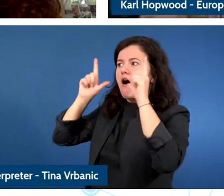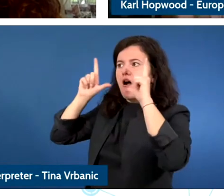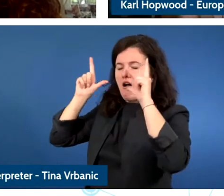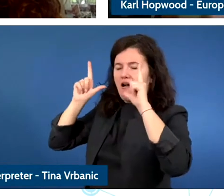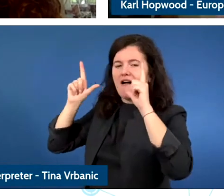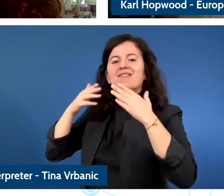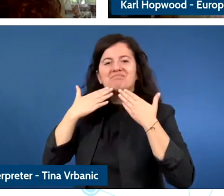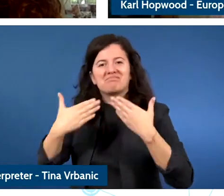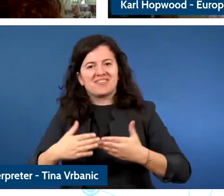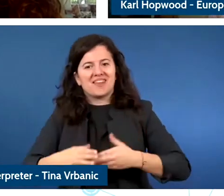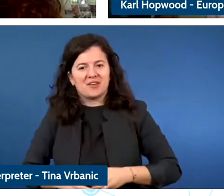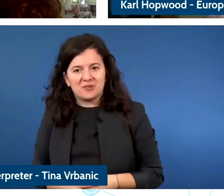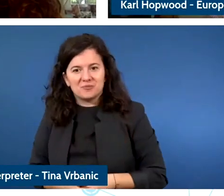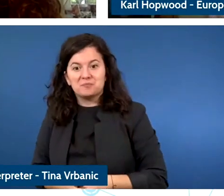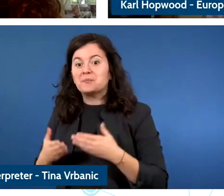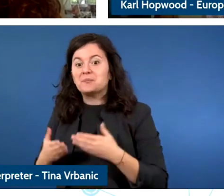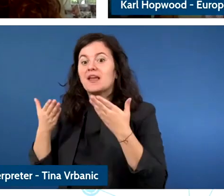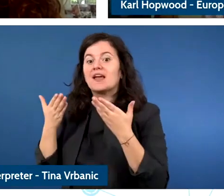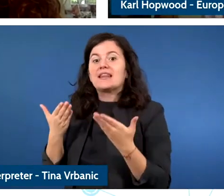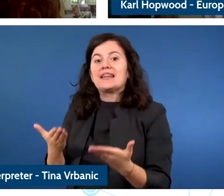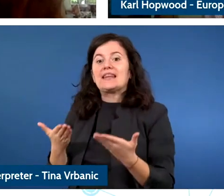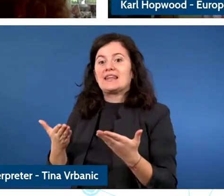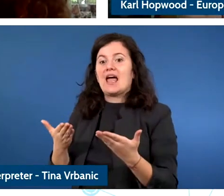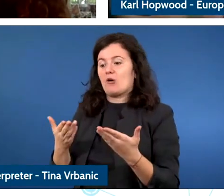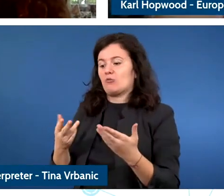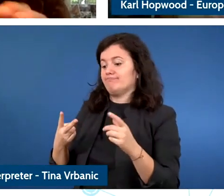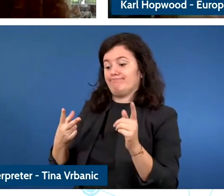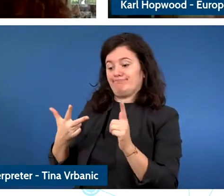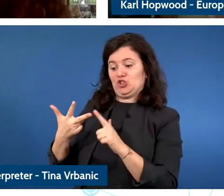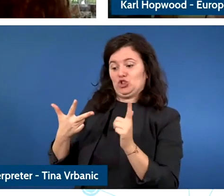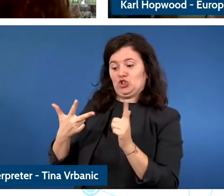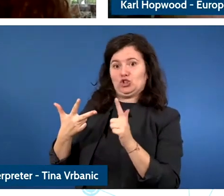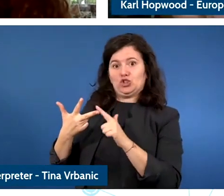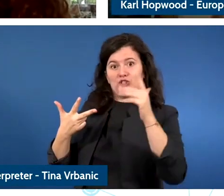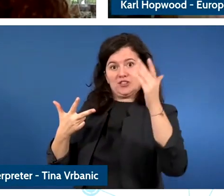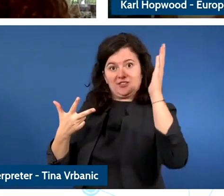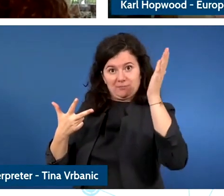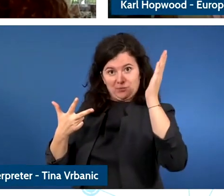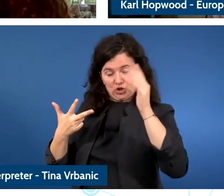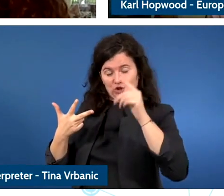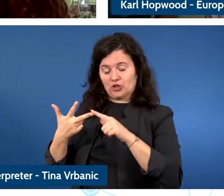introduce the final speaker now and bring you both back at the end and quickly